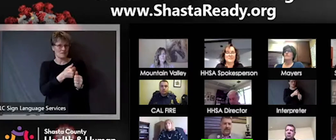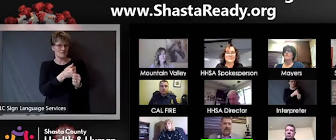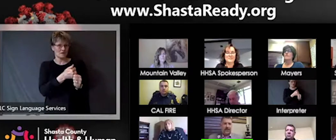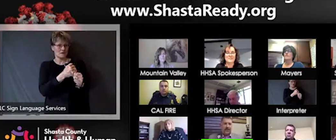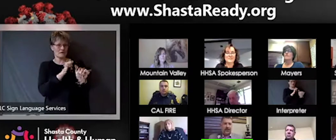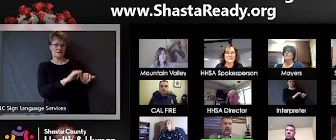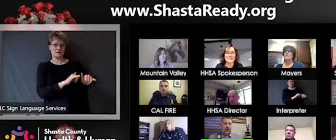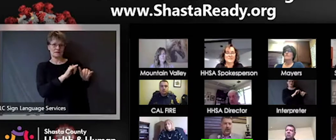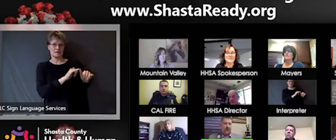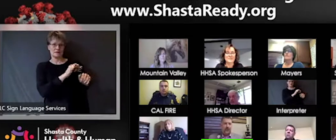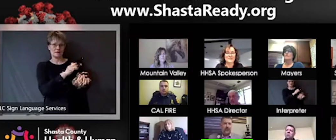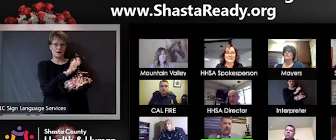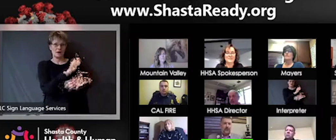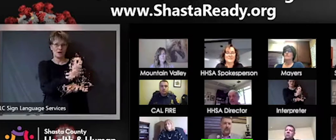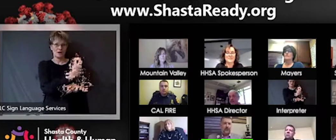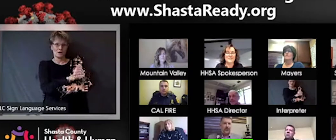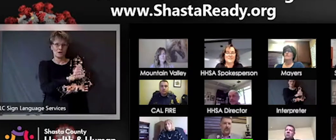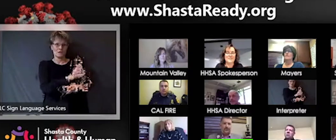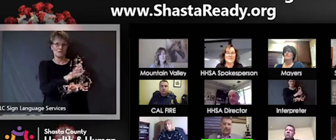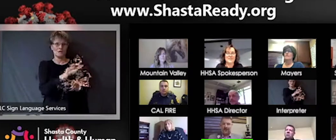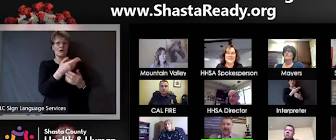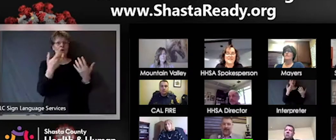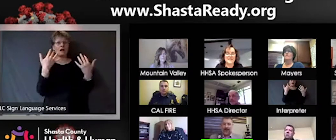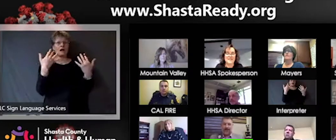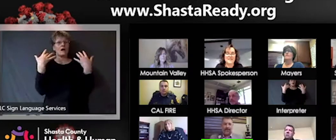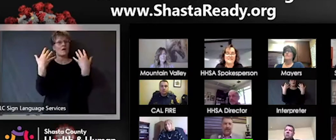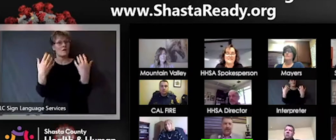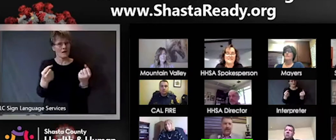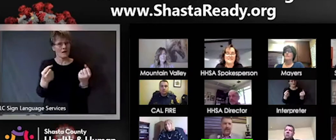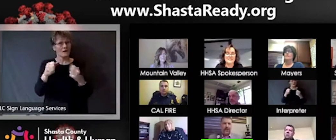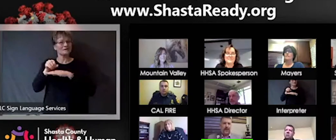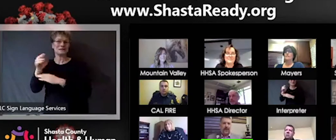got to be discharged home. So that's a very positive sign from our standpoint.